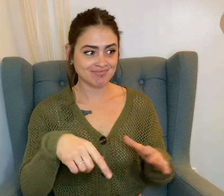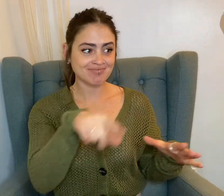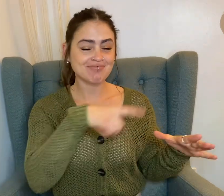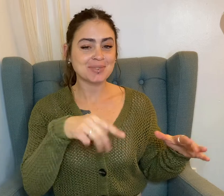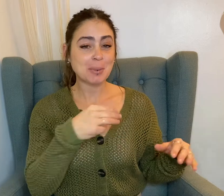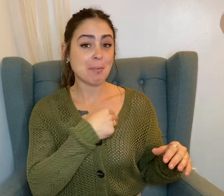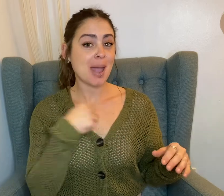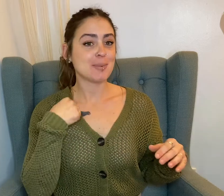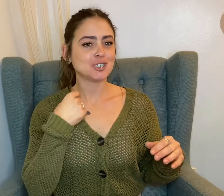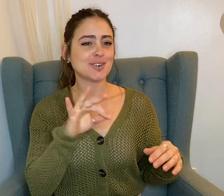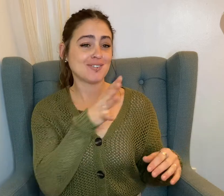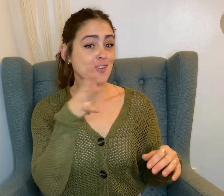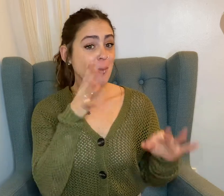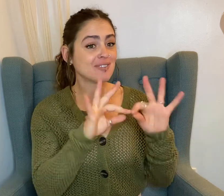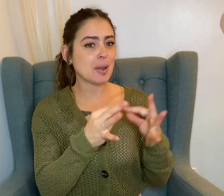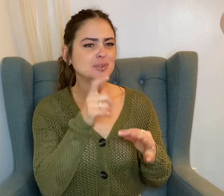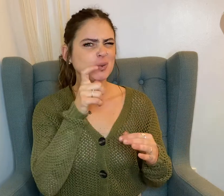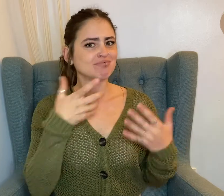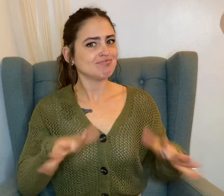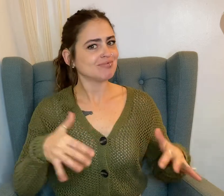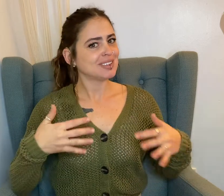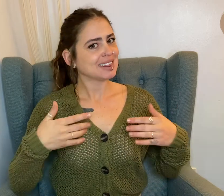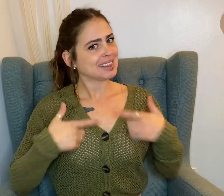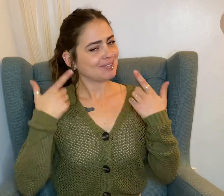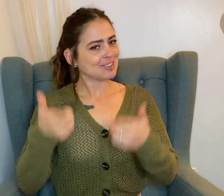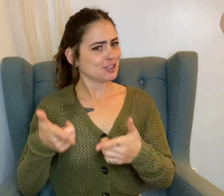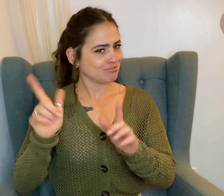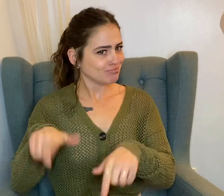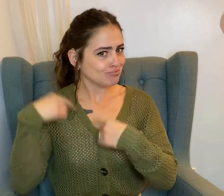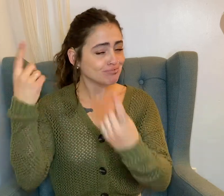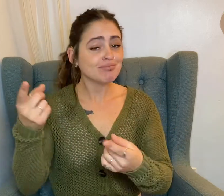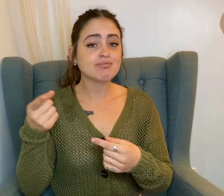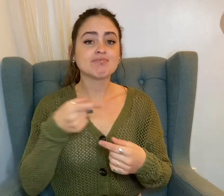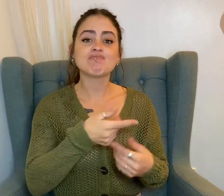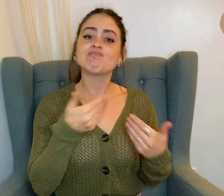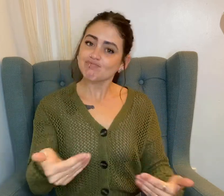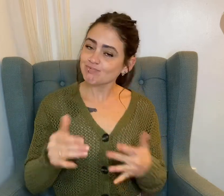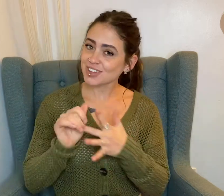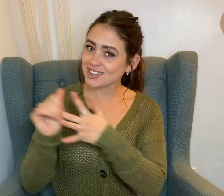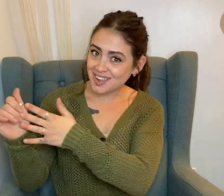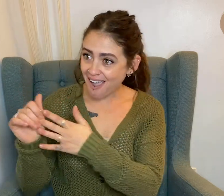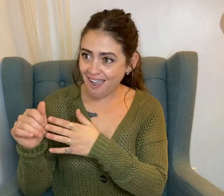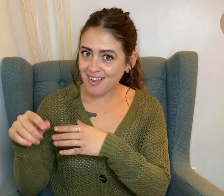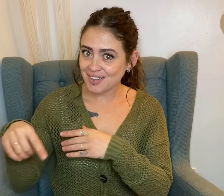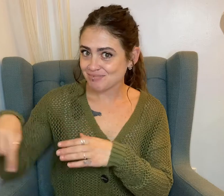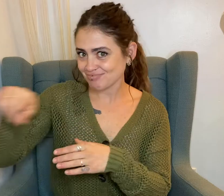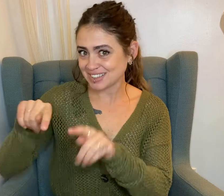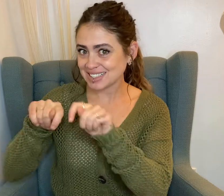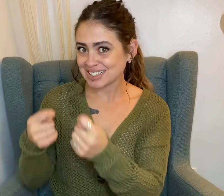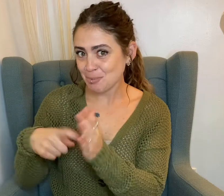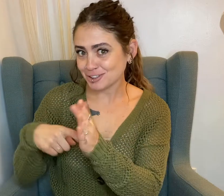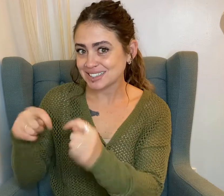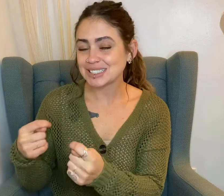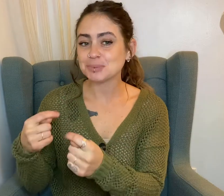after members of the farming families living at the site guided them to